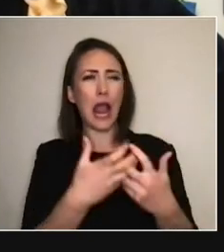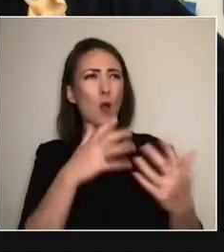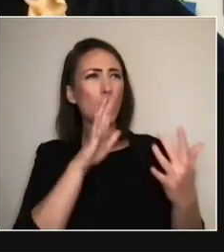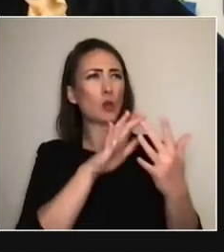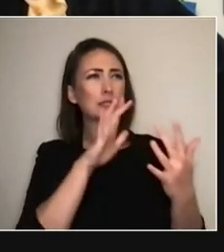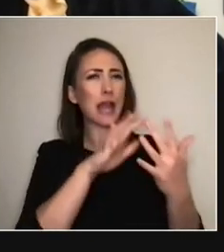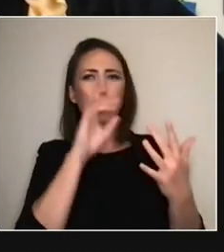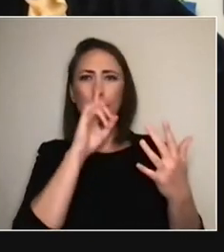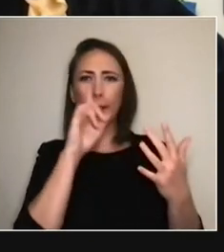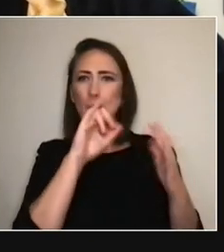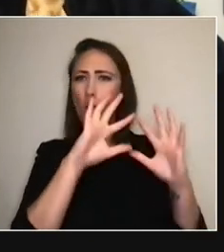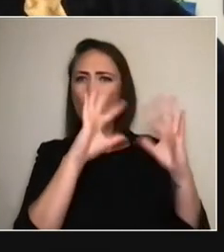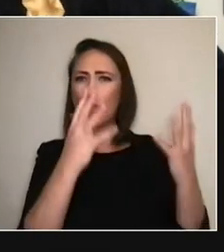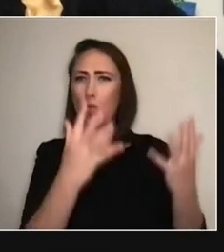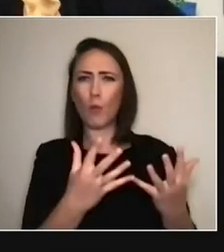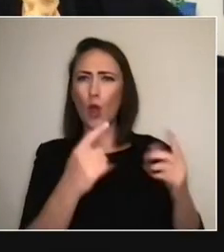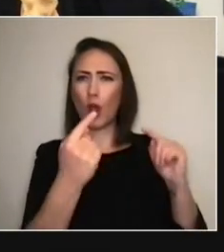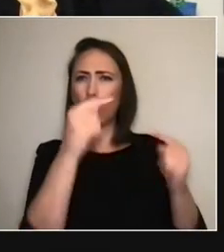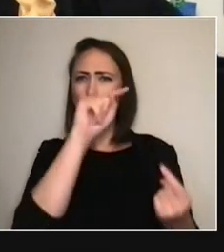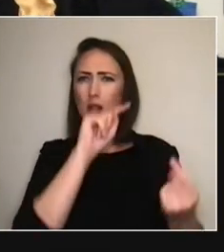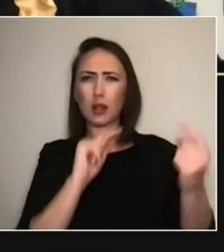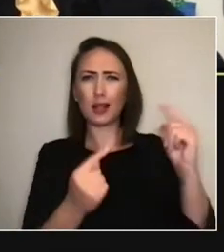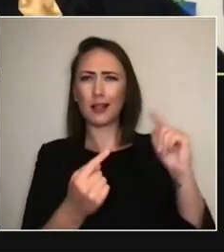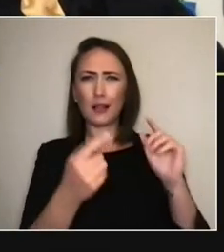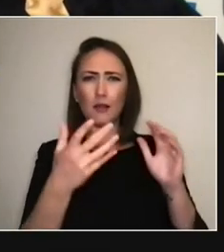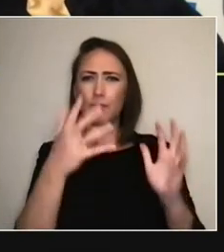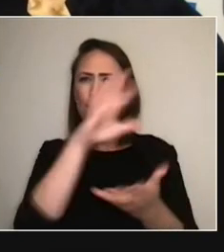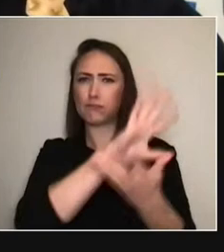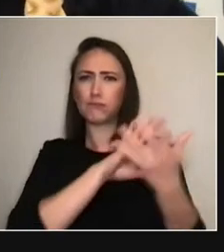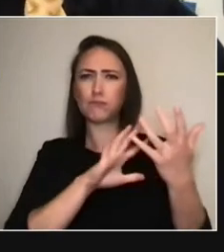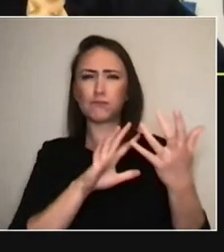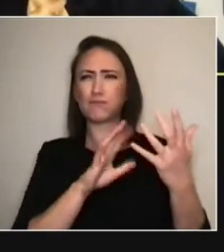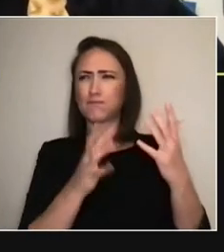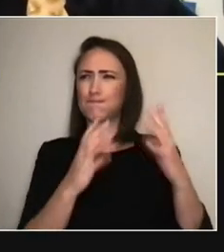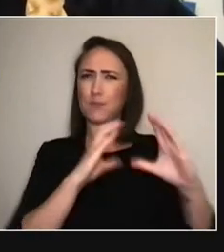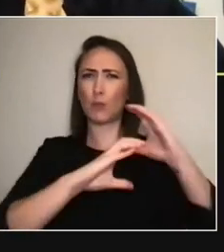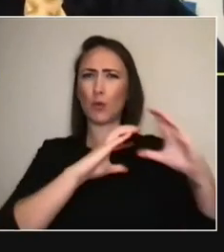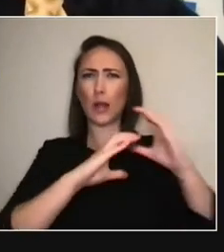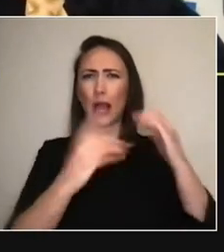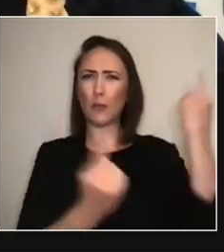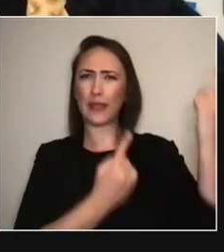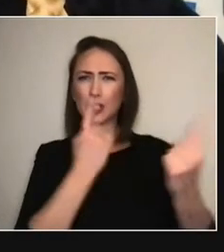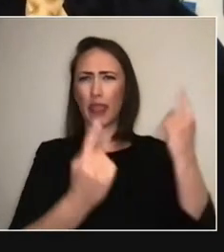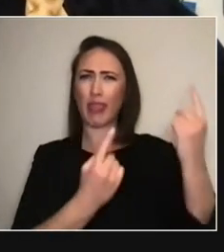'OK, get that 2020 festival going.' - Yeah. (CHUCKLES) You know. And then it's like, 'OK, it can't.' (CHUCKLES)